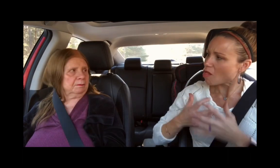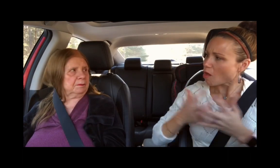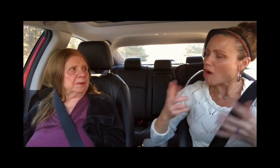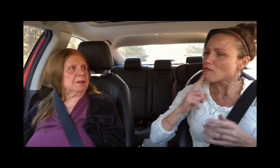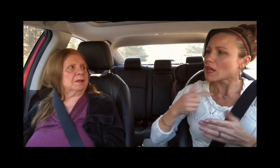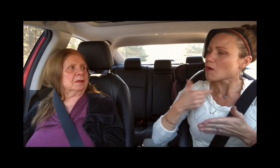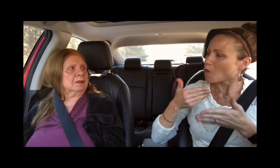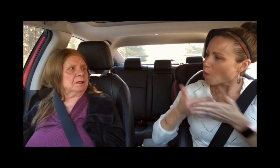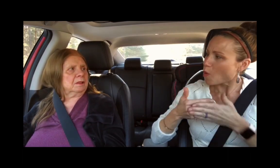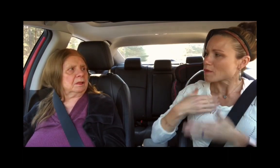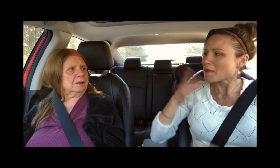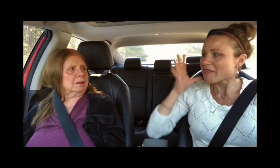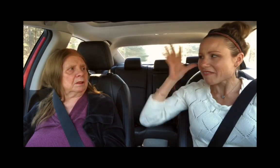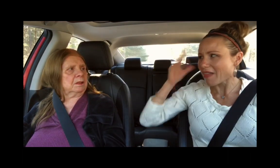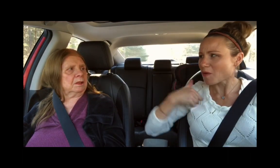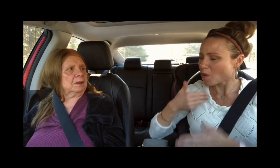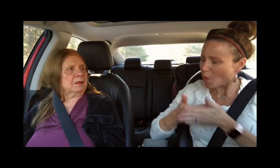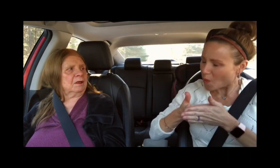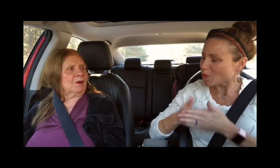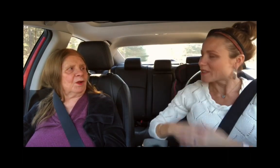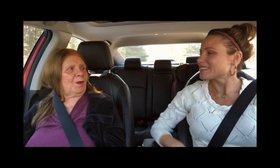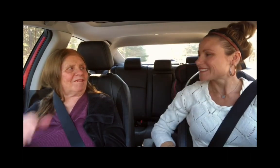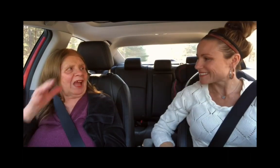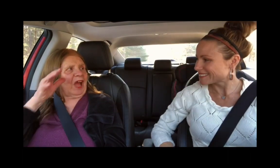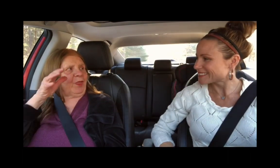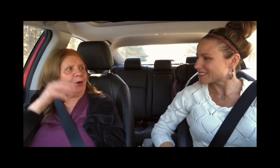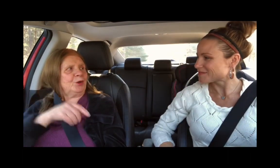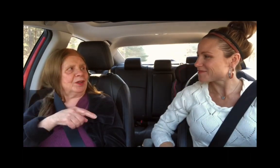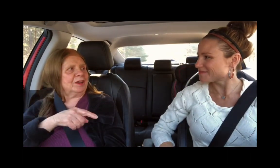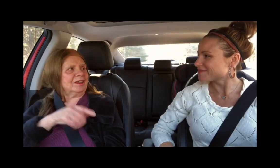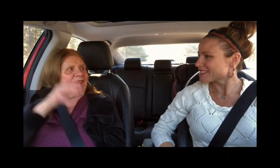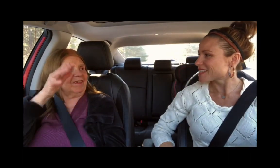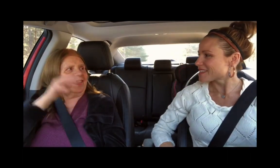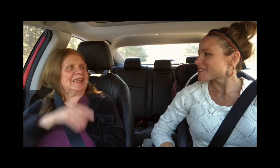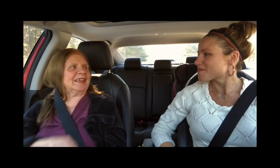I visit them a lot because I'm really close to my parents. Your father?